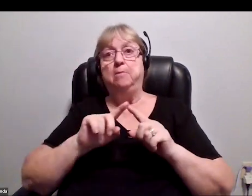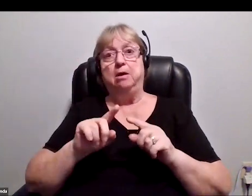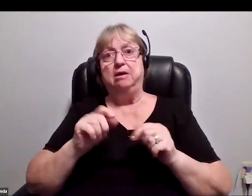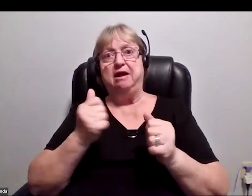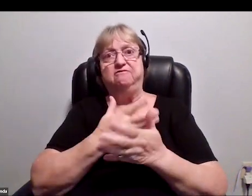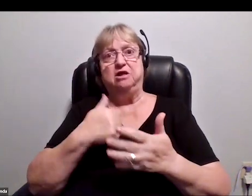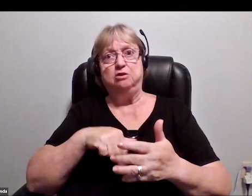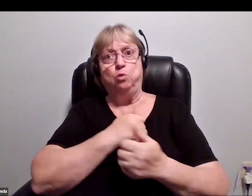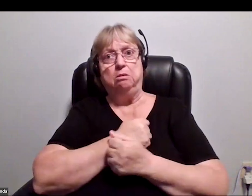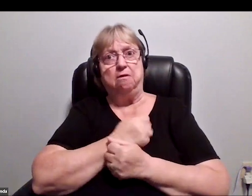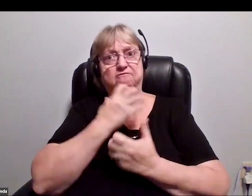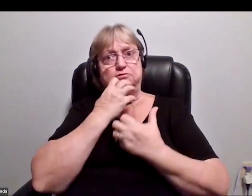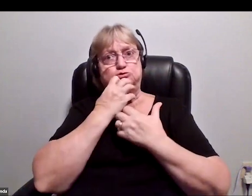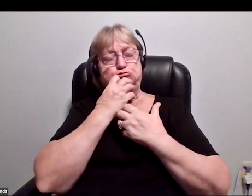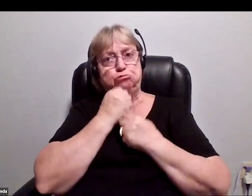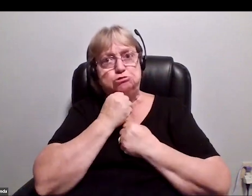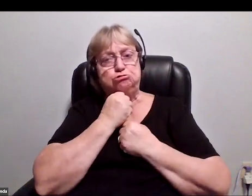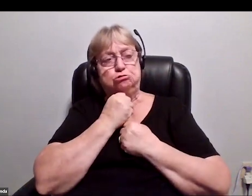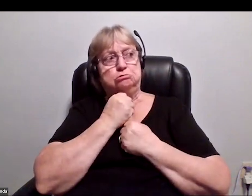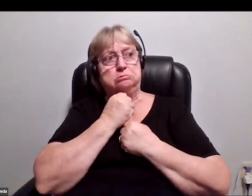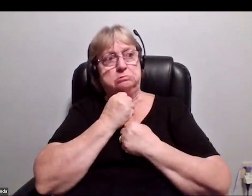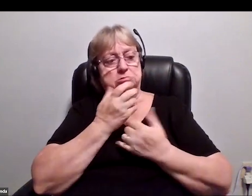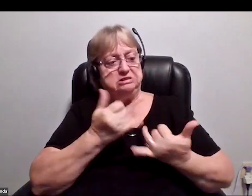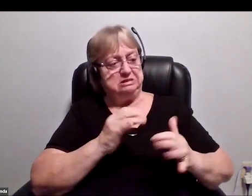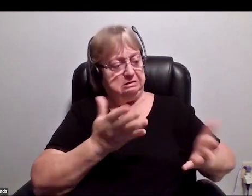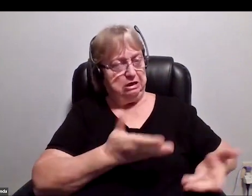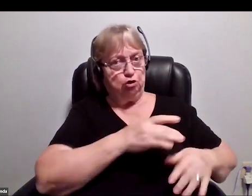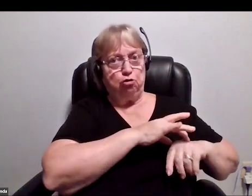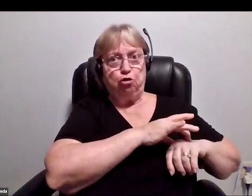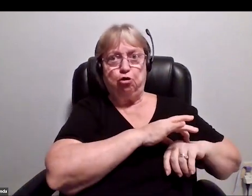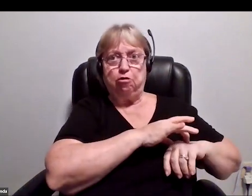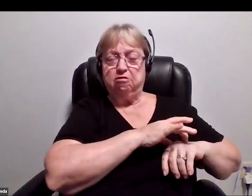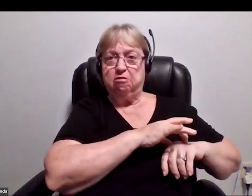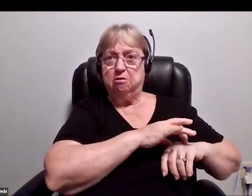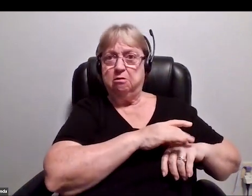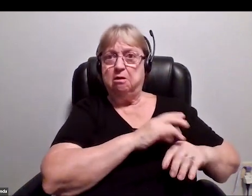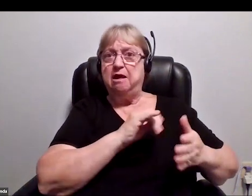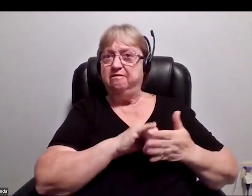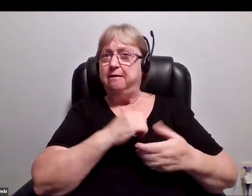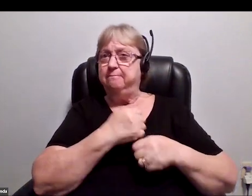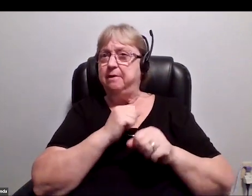and treasure and cherish is still here on Earth, which, to me, makes that bus thing even more important.